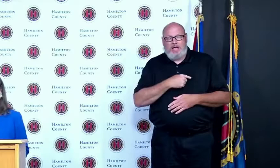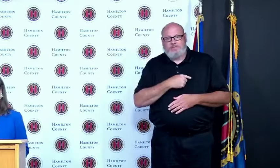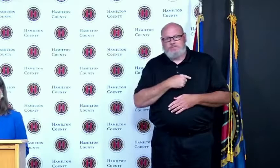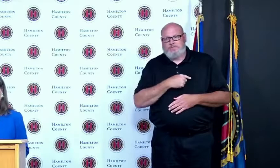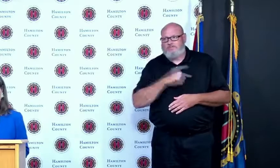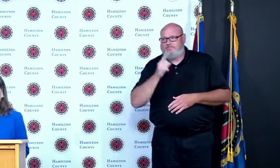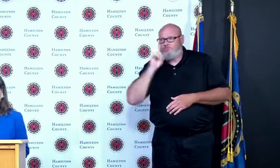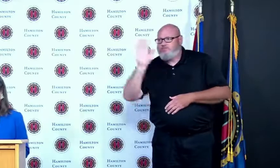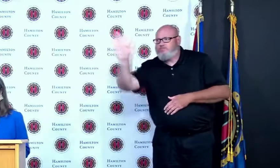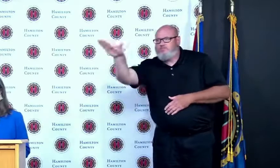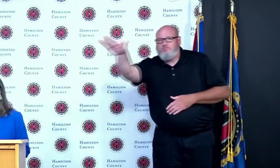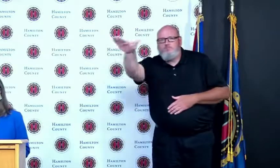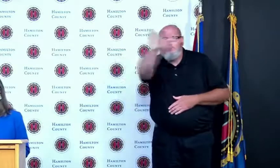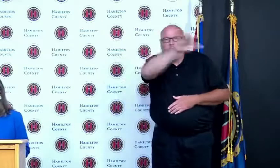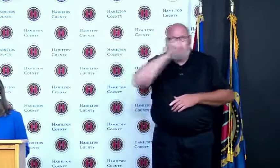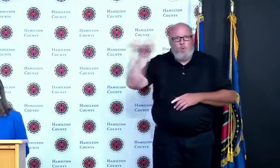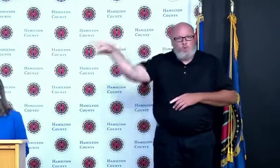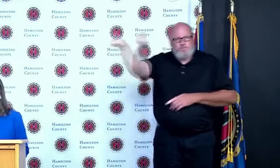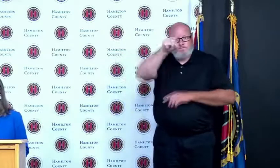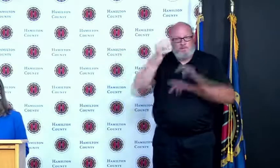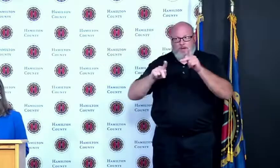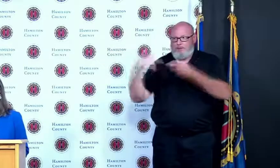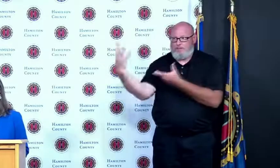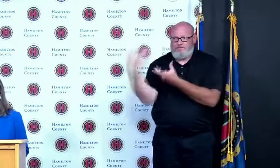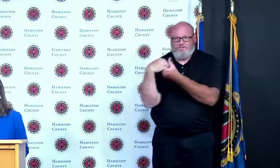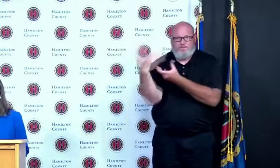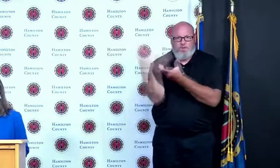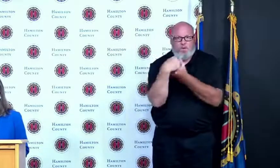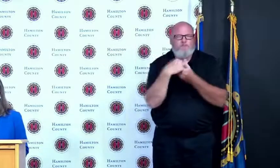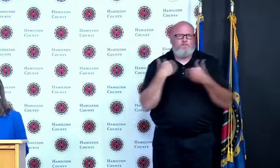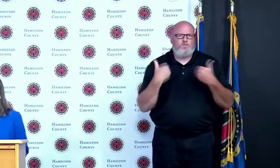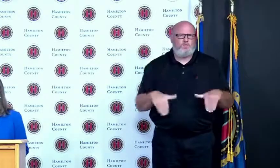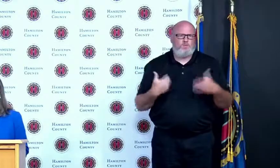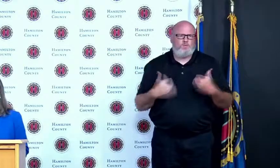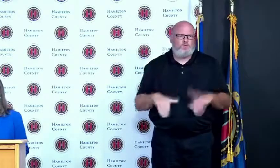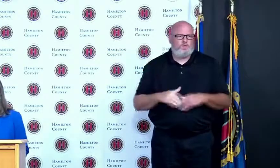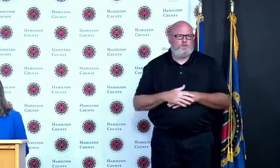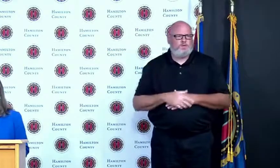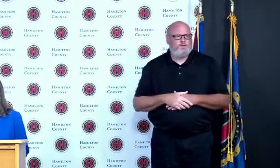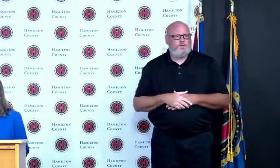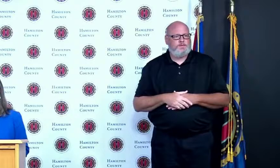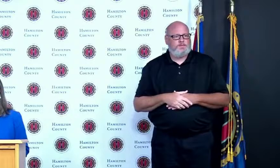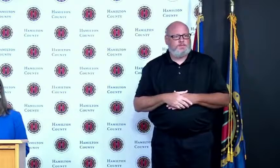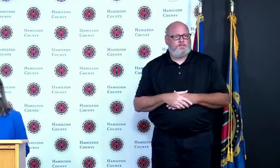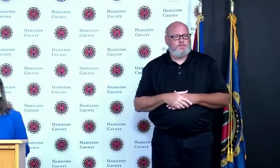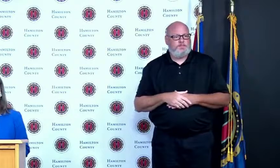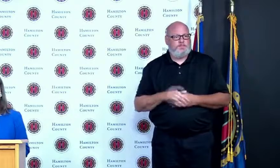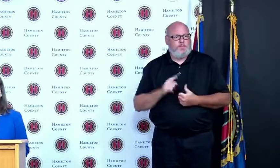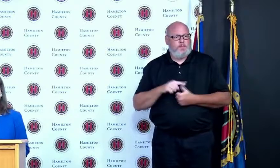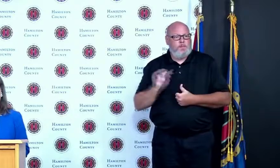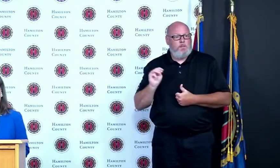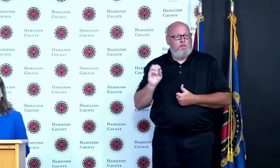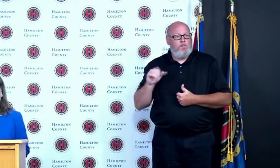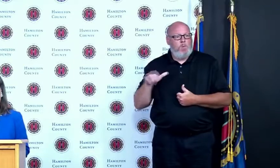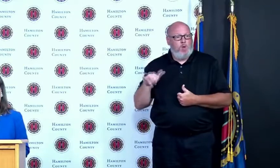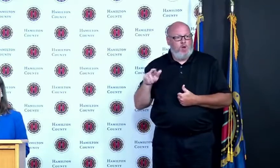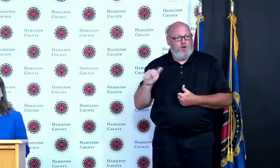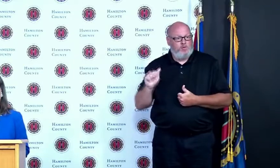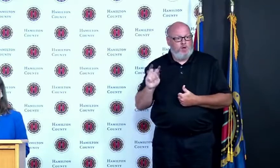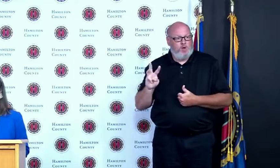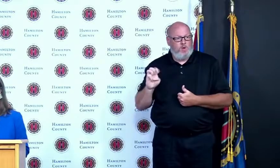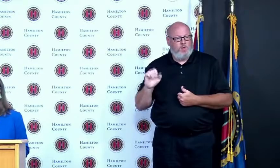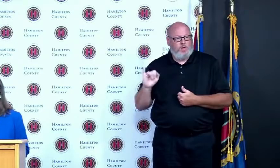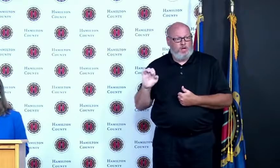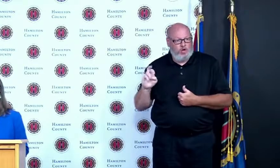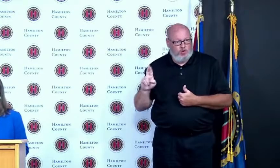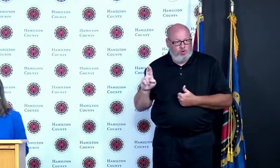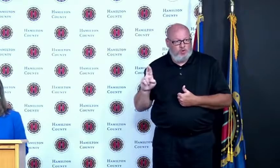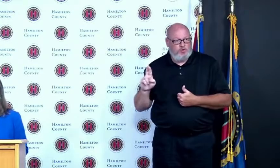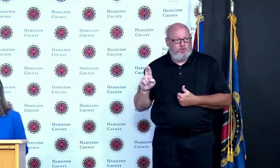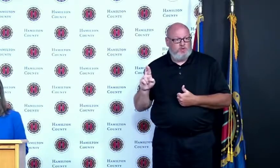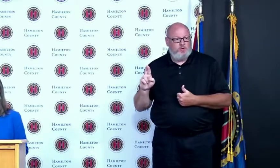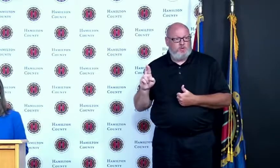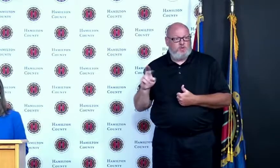Moira Weir Gwen McFarlane Alex Triantafilou Sherry Poland and Sally Krisel all over the BOE